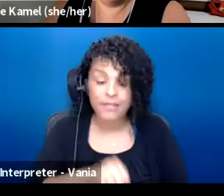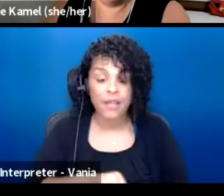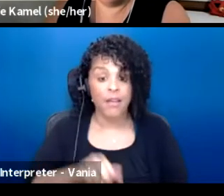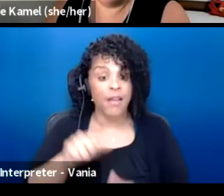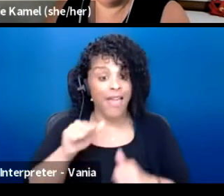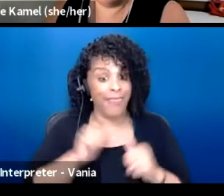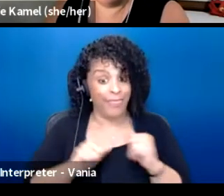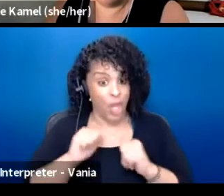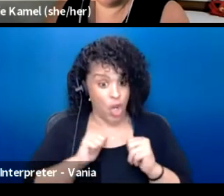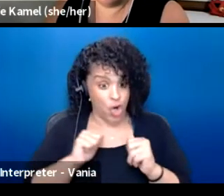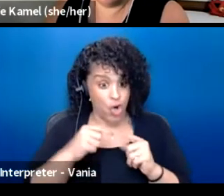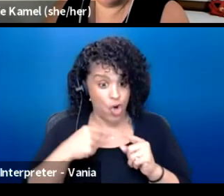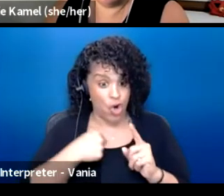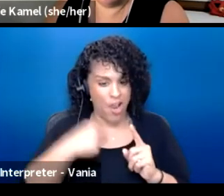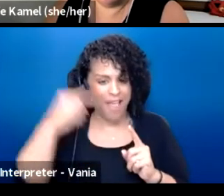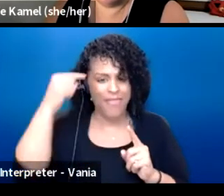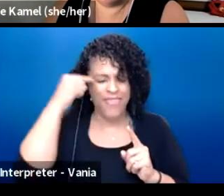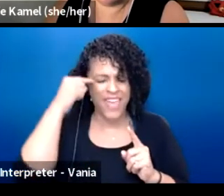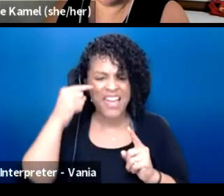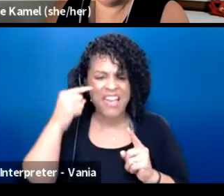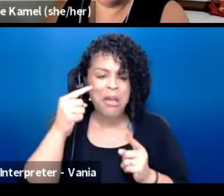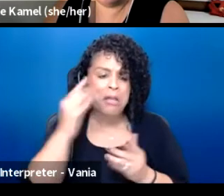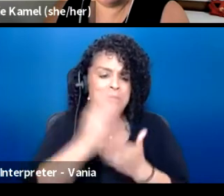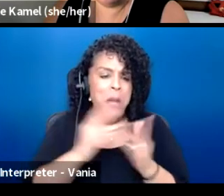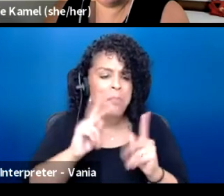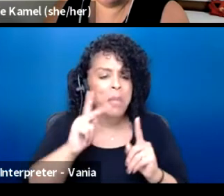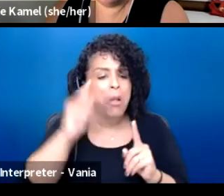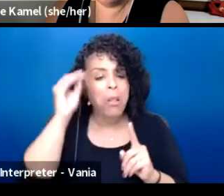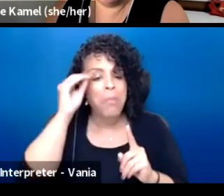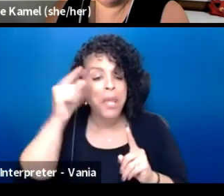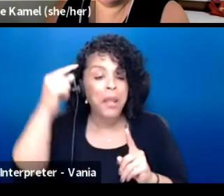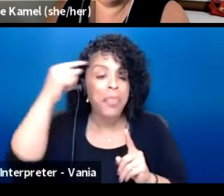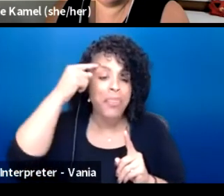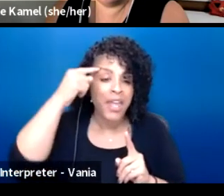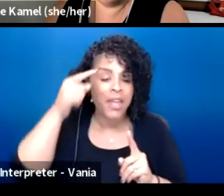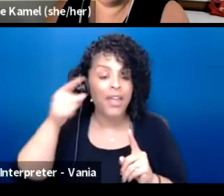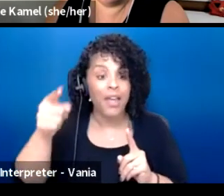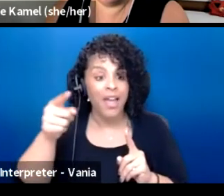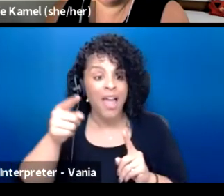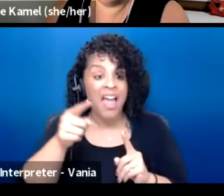Theater, I think there's this notion that theater is supposed to be this way or that way.